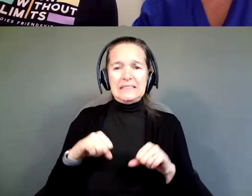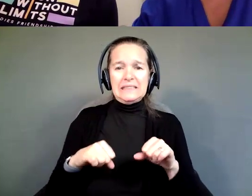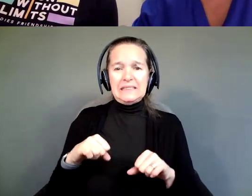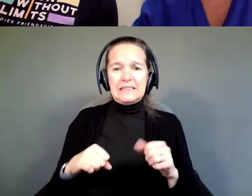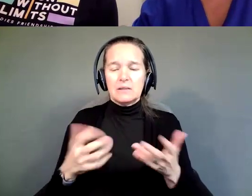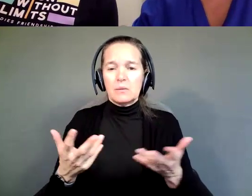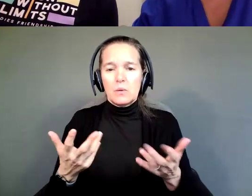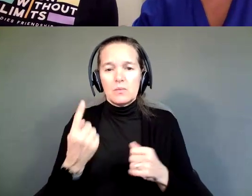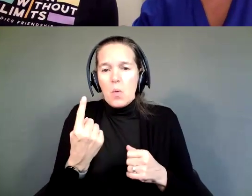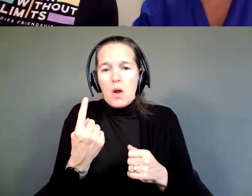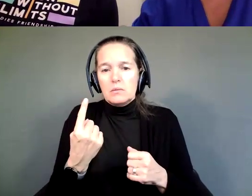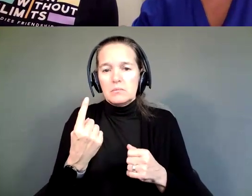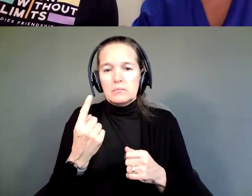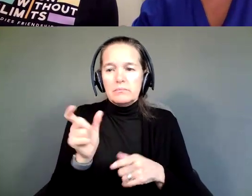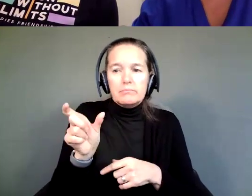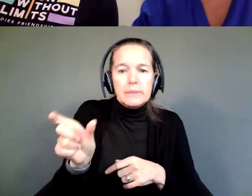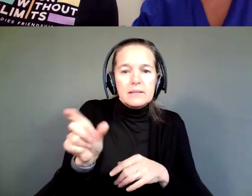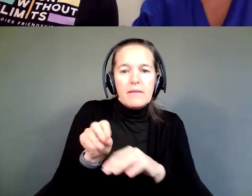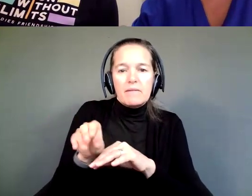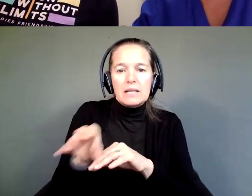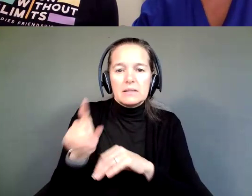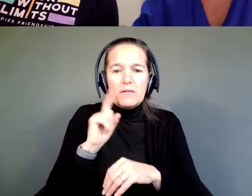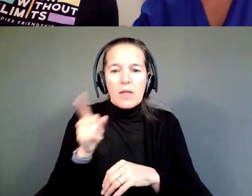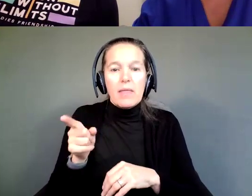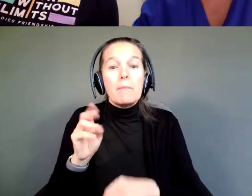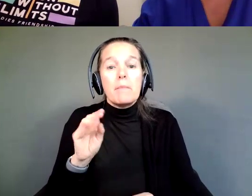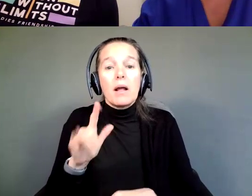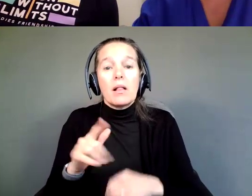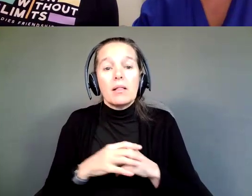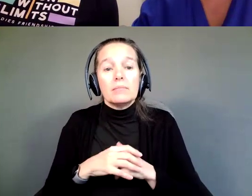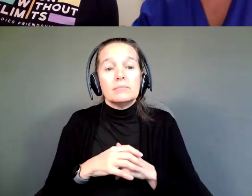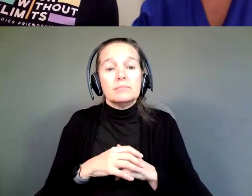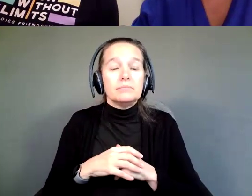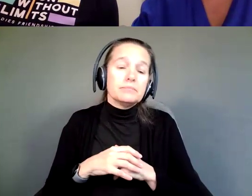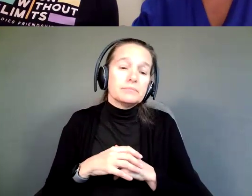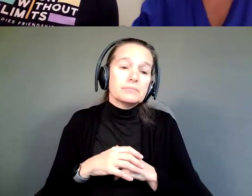What is one piece of advice, Michael, that you would have?